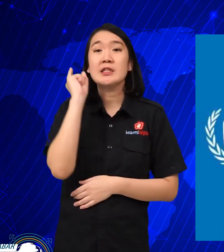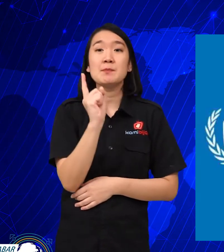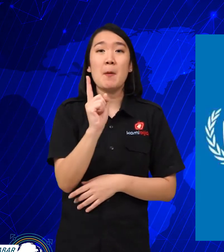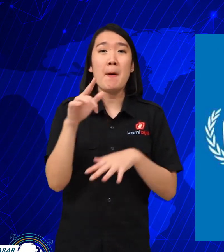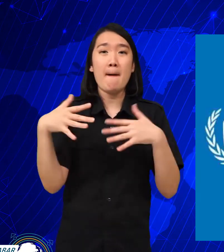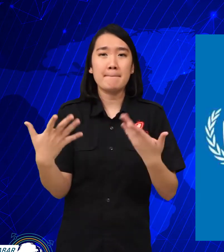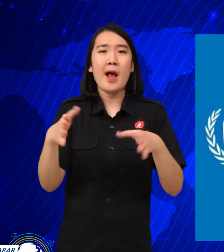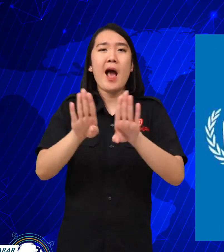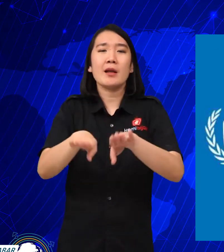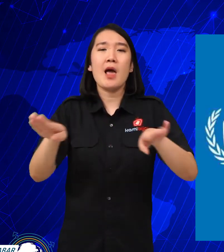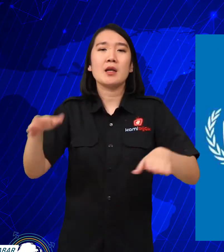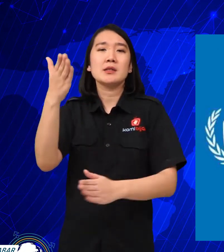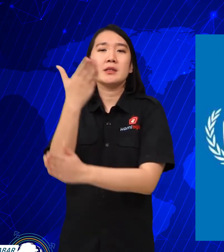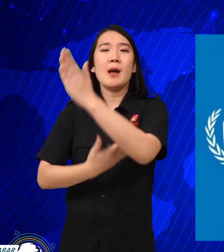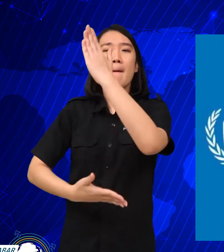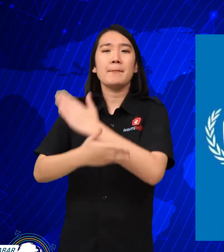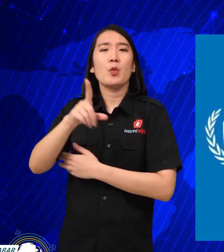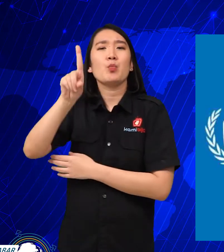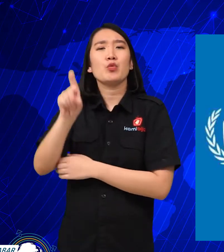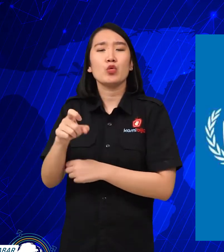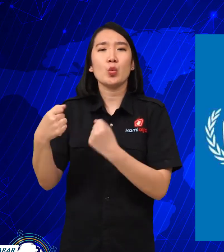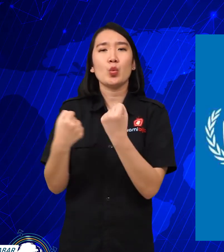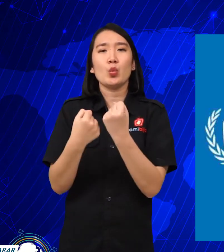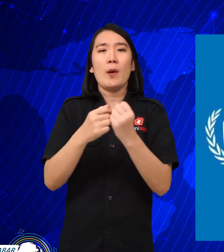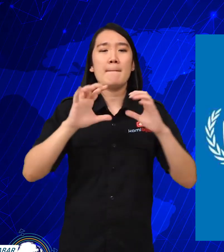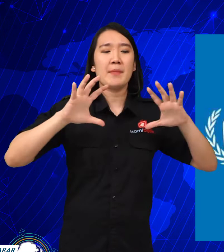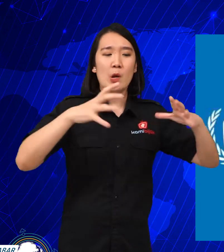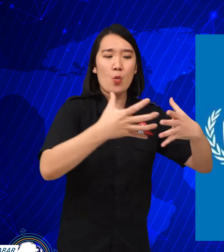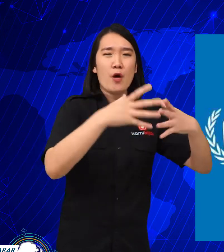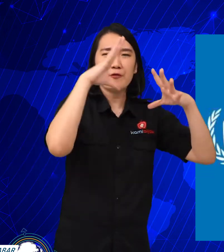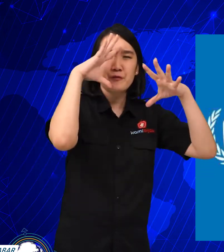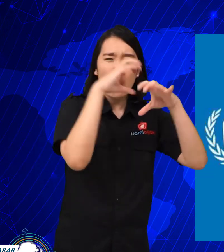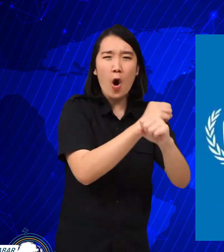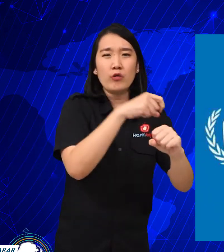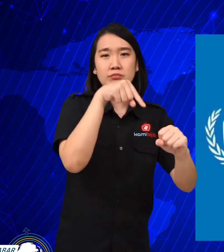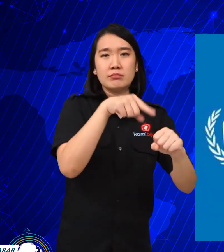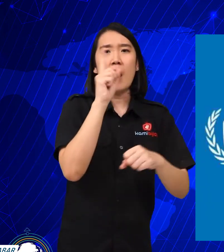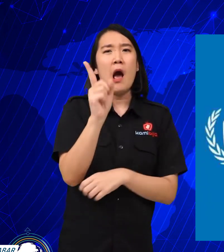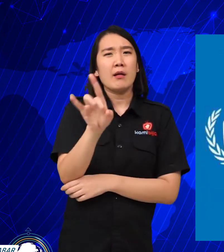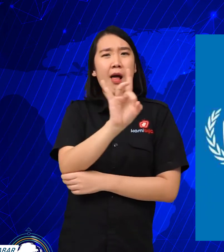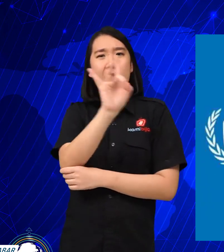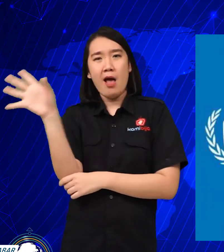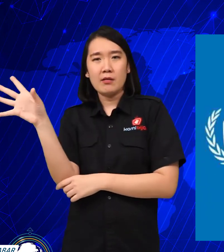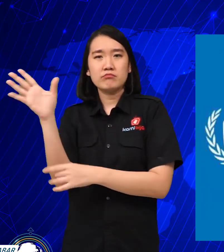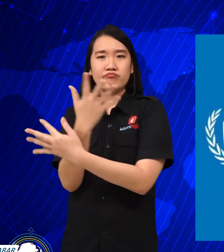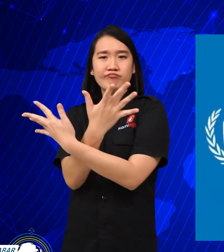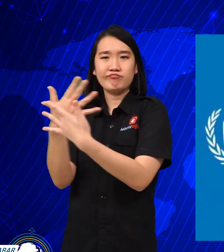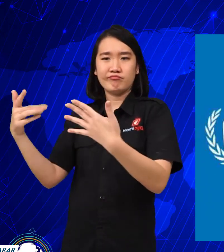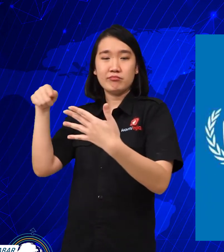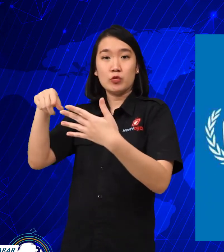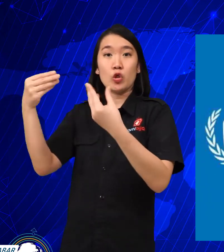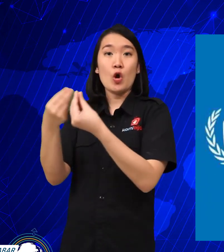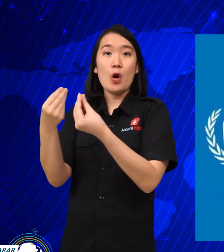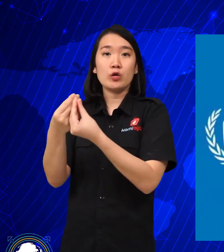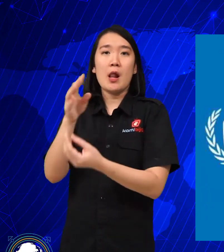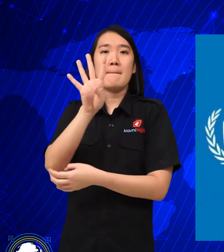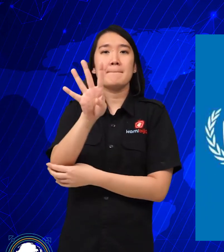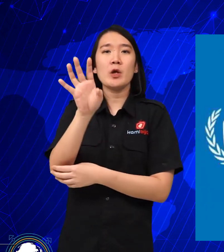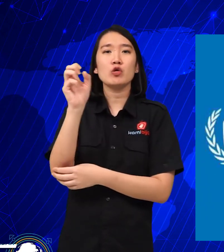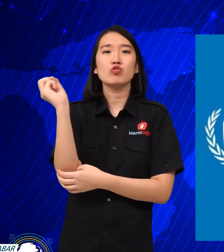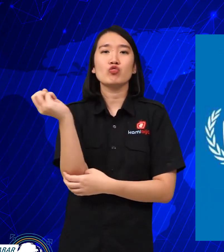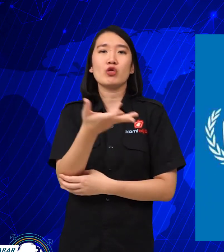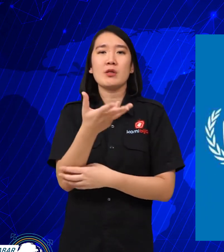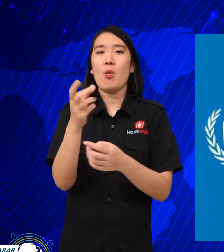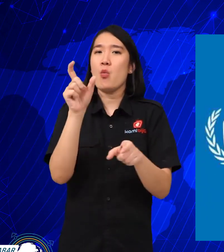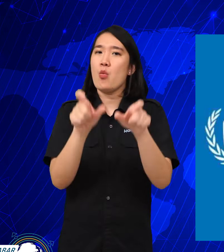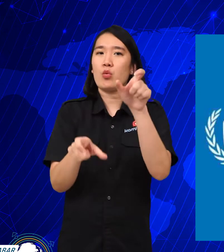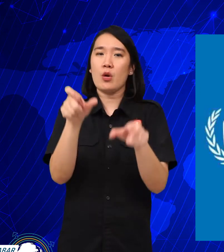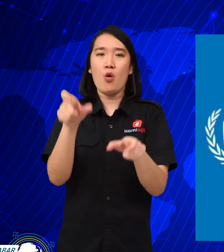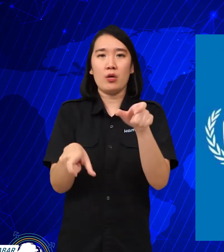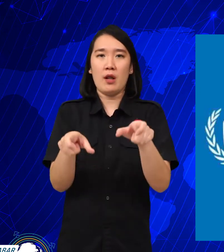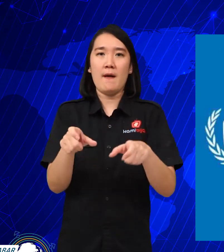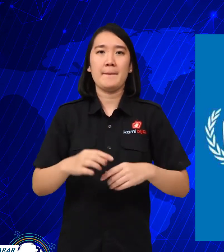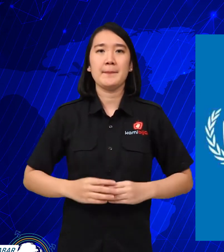because children with disabilities need focus, support and protection, plus 4 million refugees.